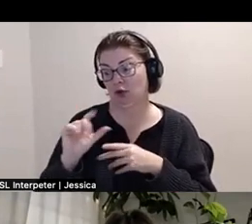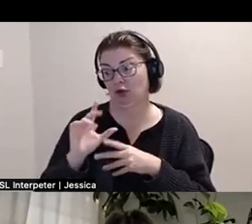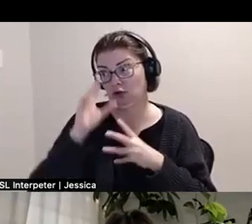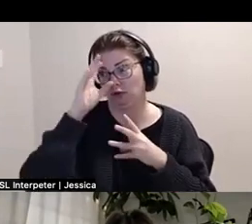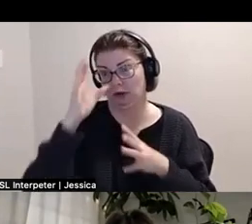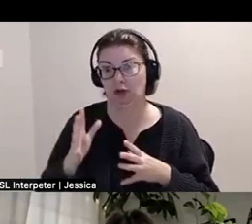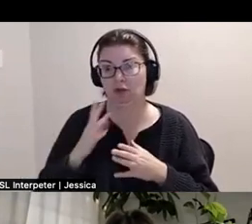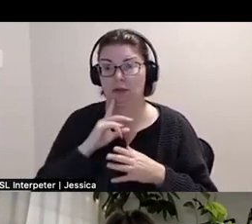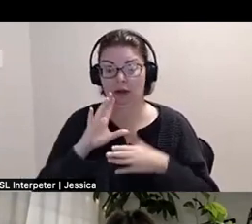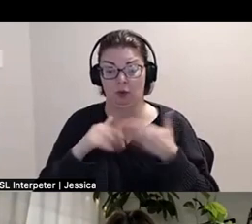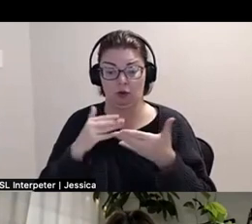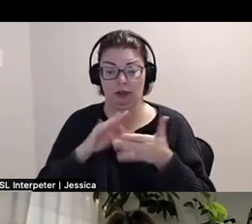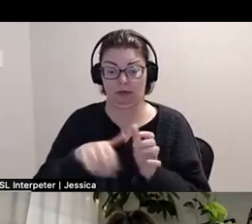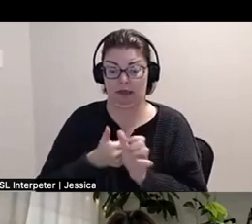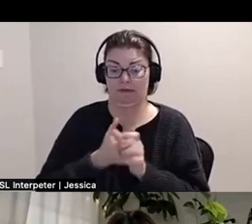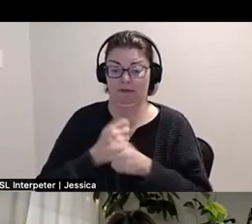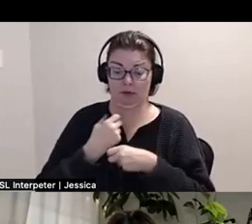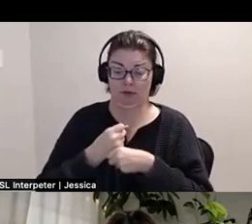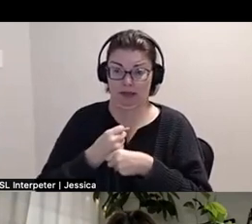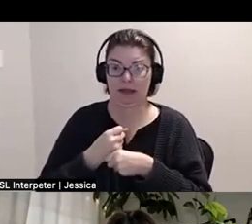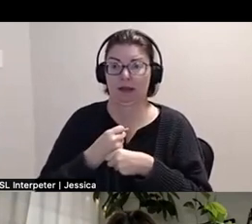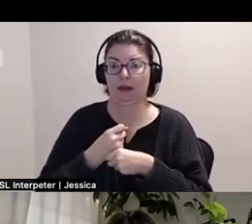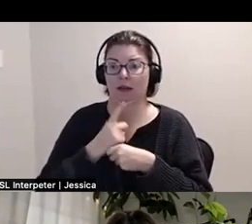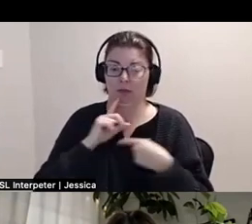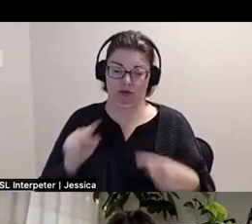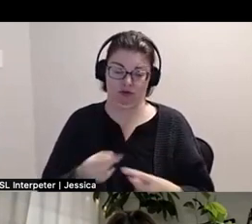like the behind the scenes of curating has been very harmful.